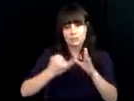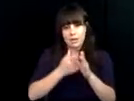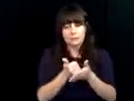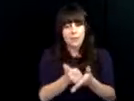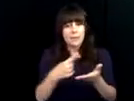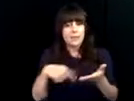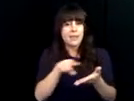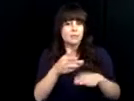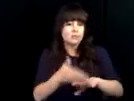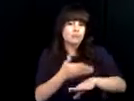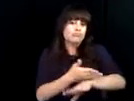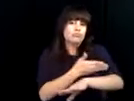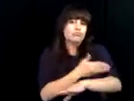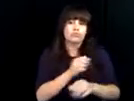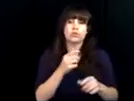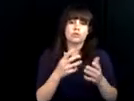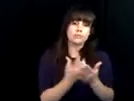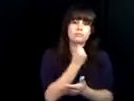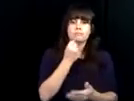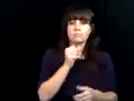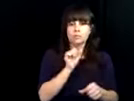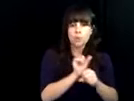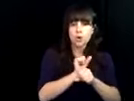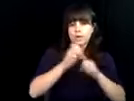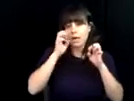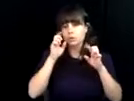Rehab Technology Services Department has shared all we have learned